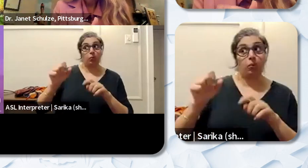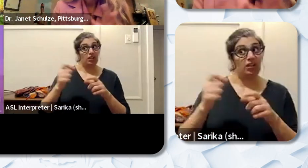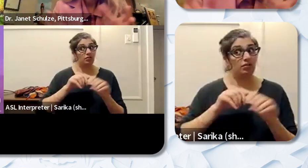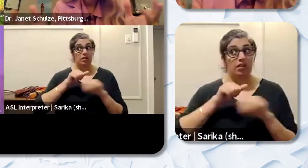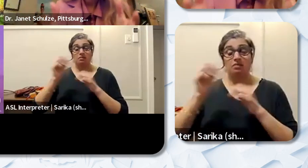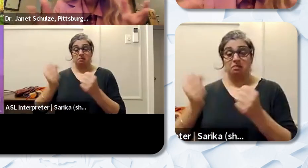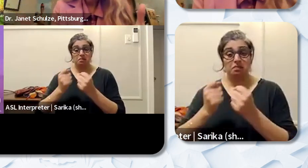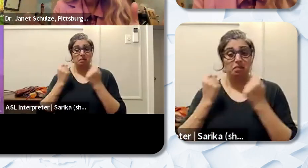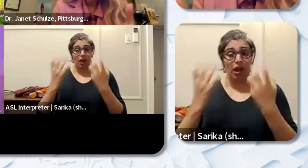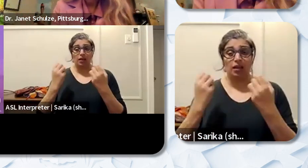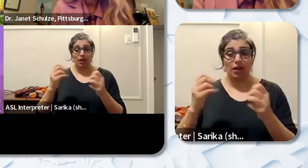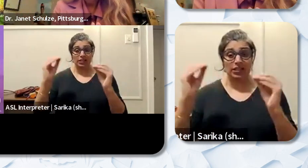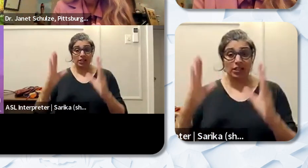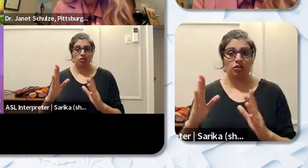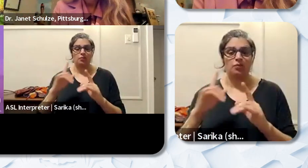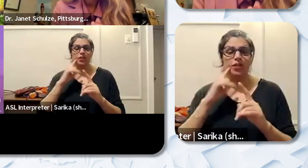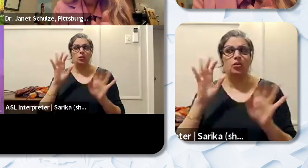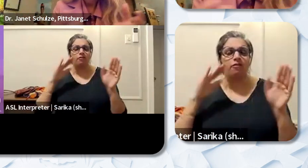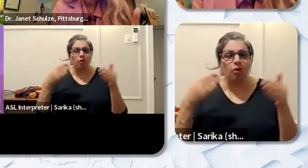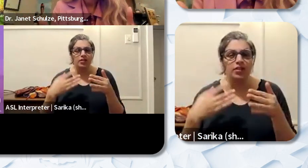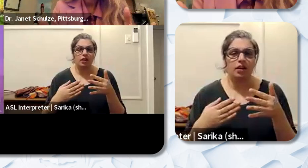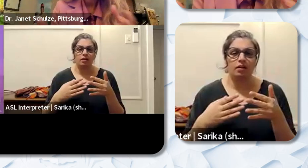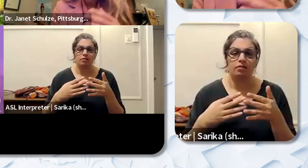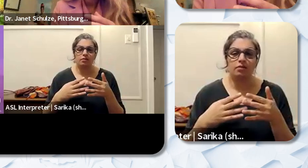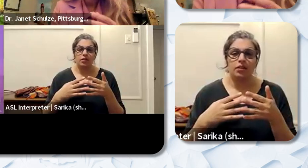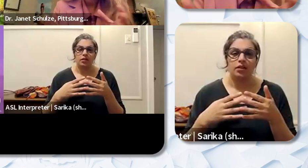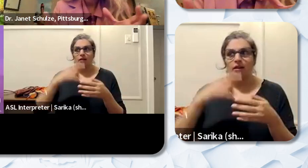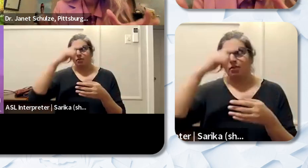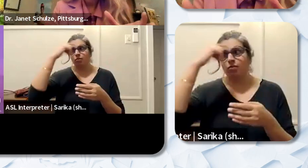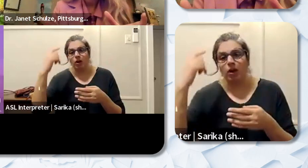and really obviously focusing on our African American our Black educators to attend this